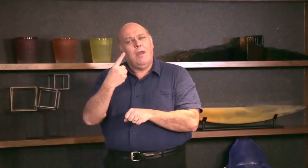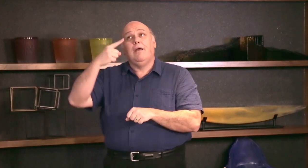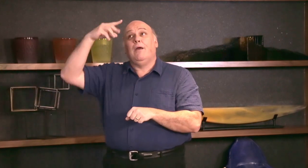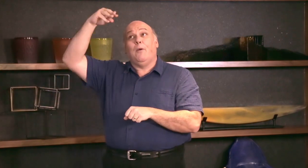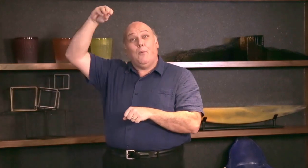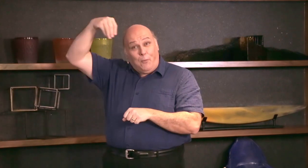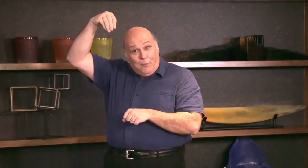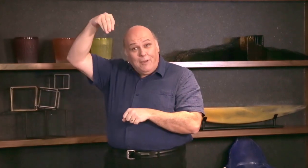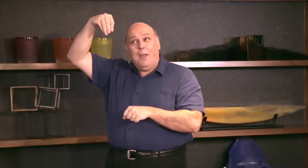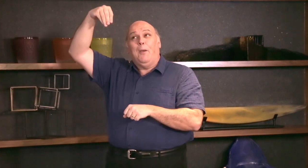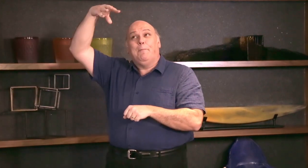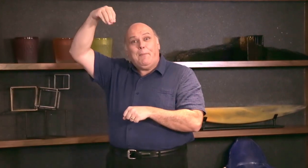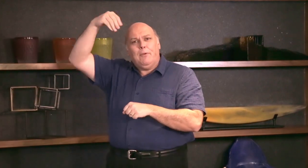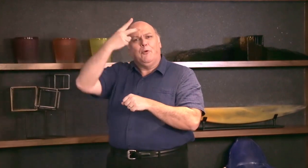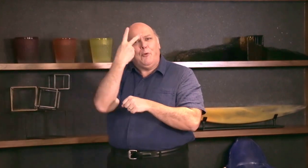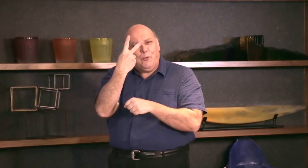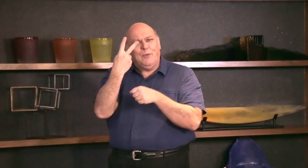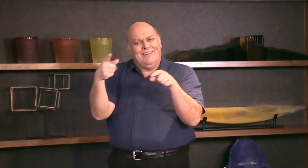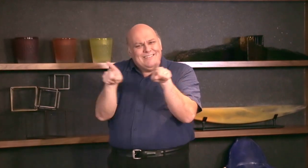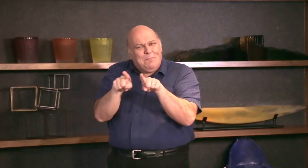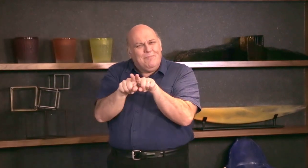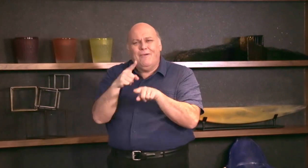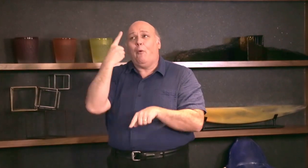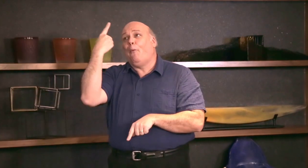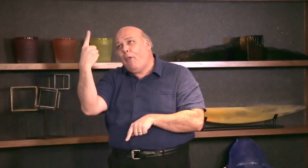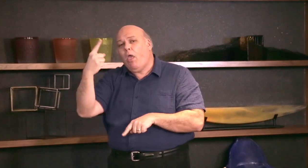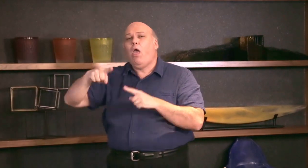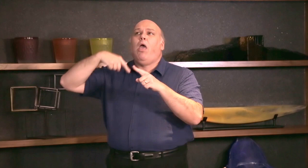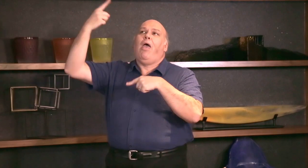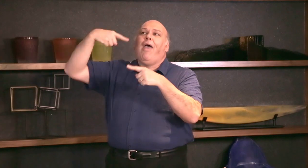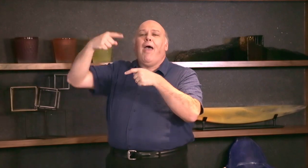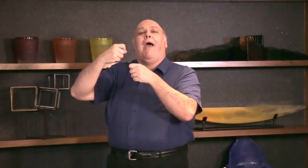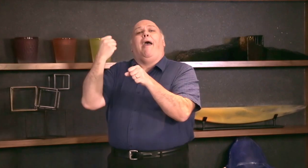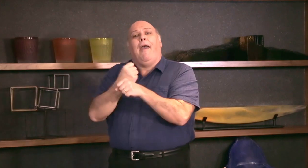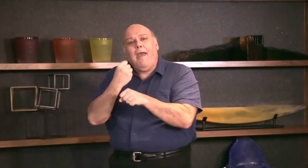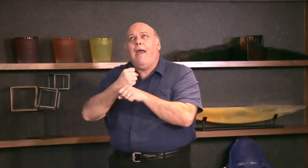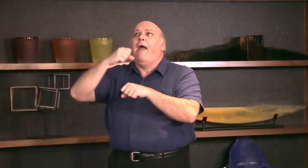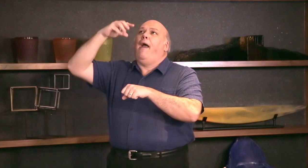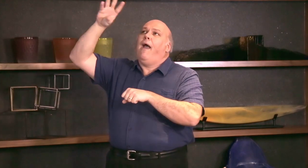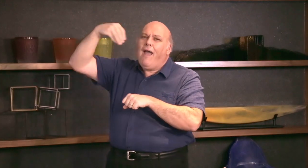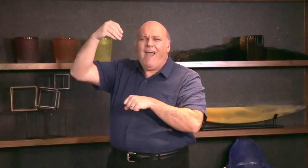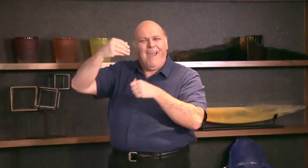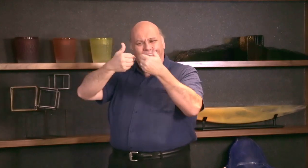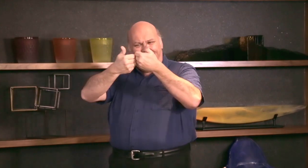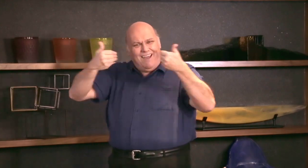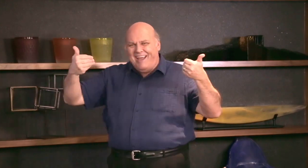make one solution that works for both Deaf and hearing people instead of there being two separate alerts!